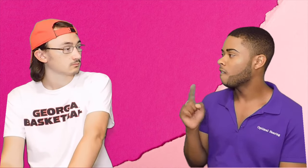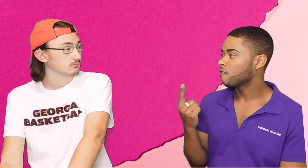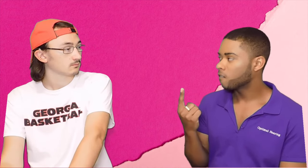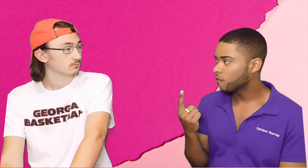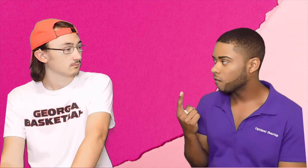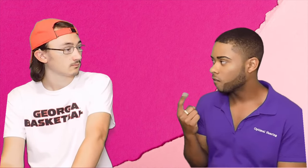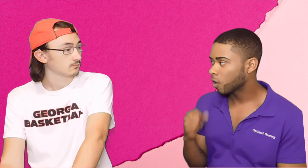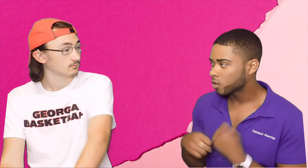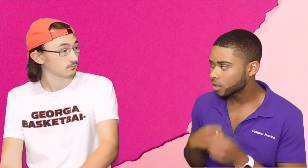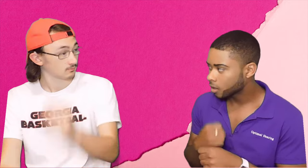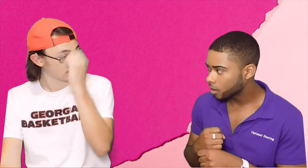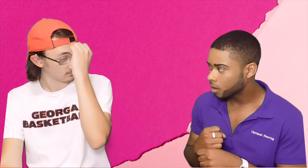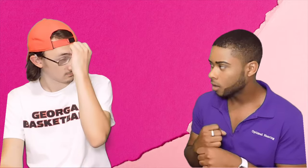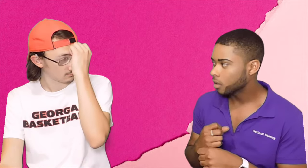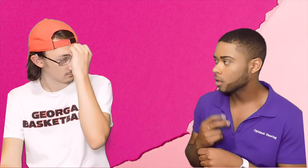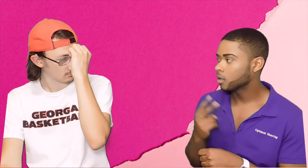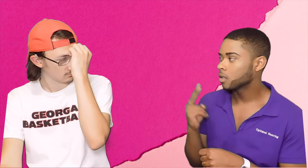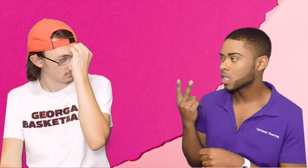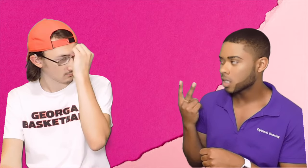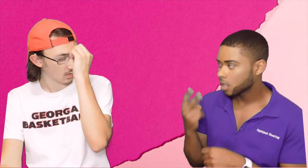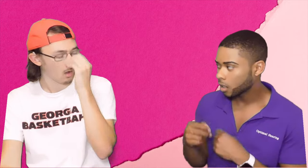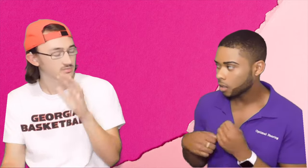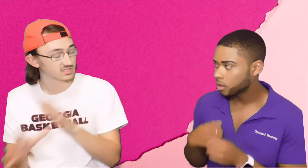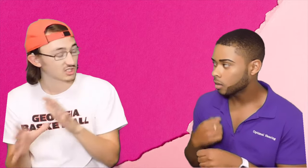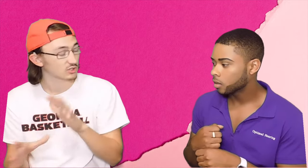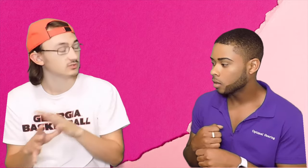Bryce: Are you a first-year, second-year? Okay. Luke: I'm a senior